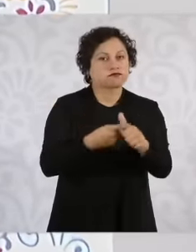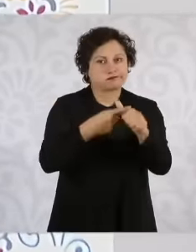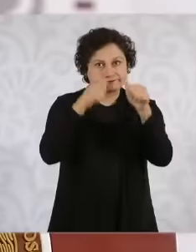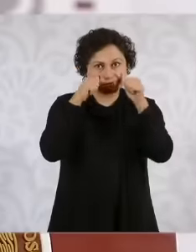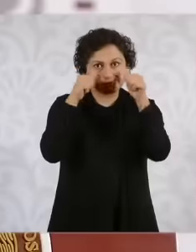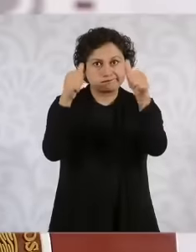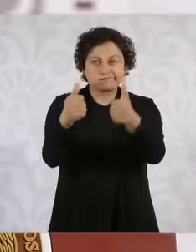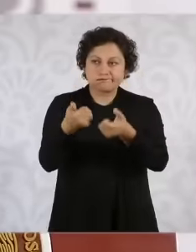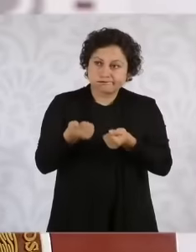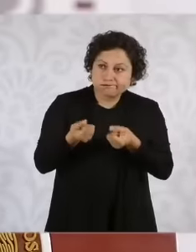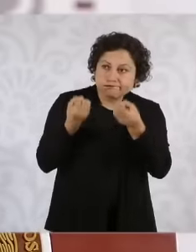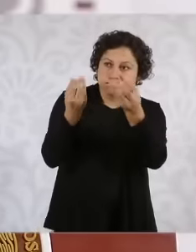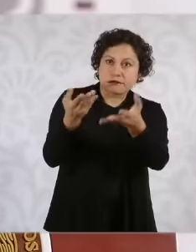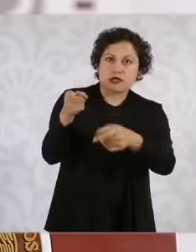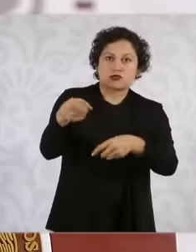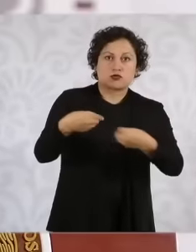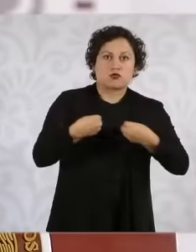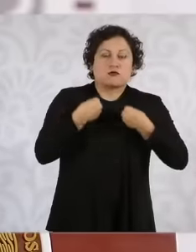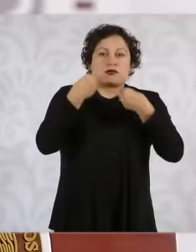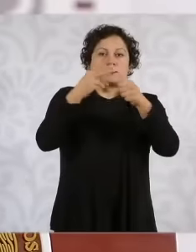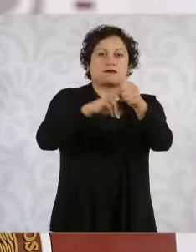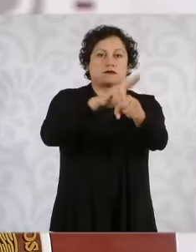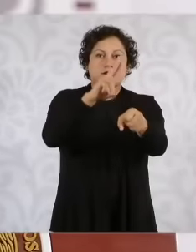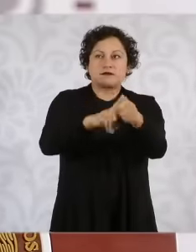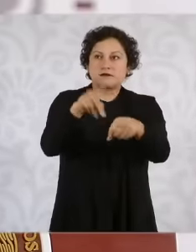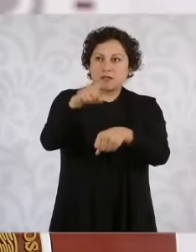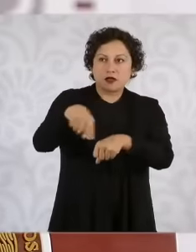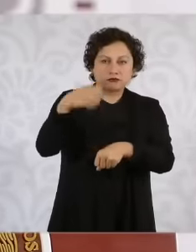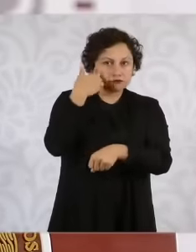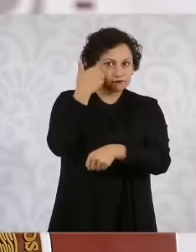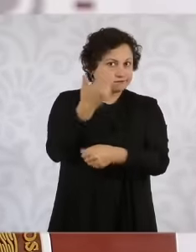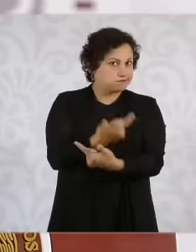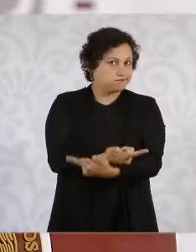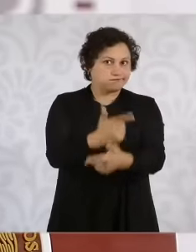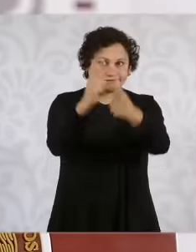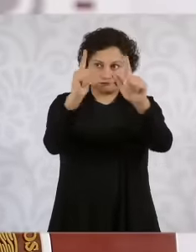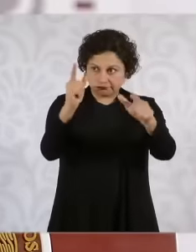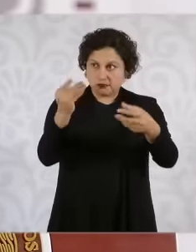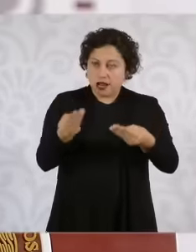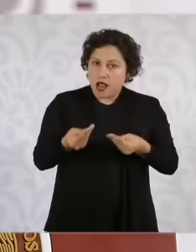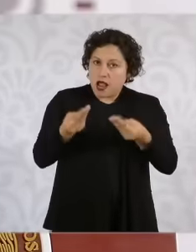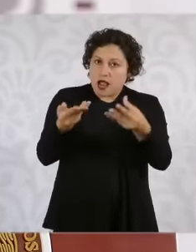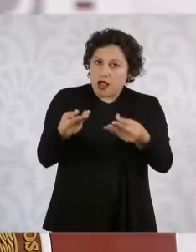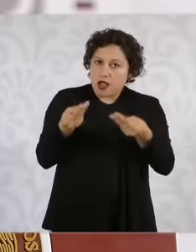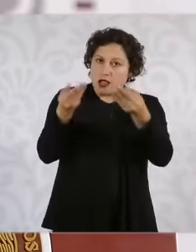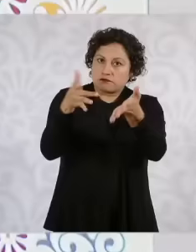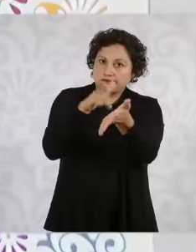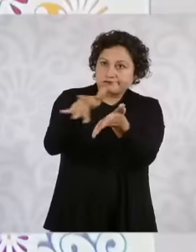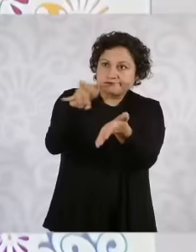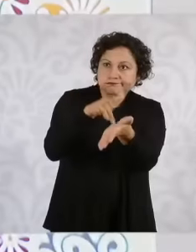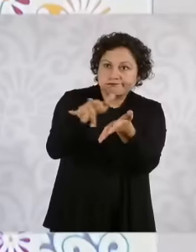of their life however they want to develop it Our goal is that no young person has to get close